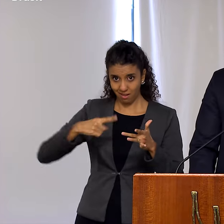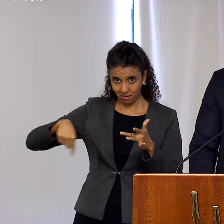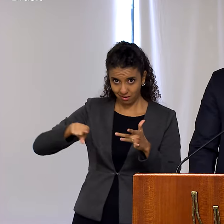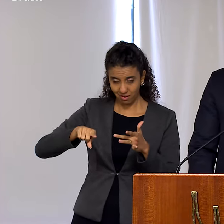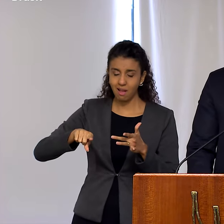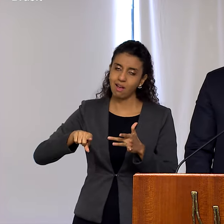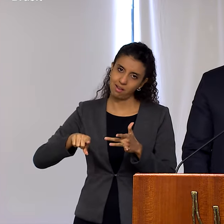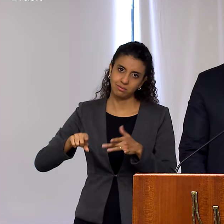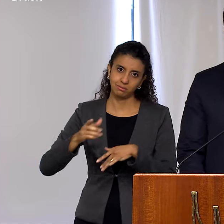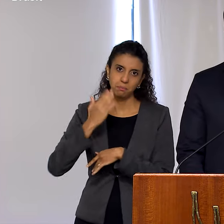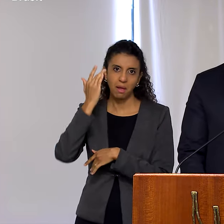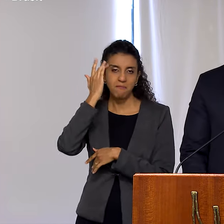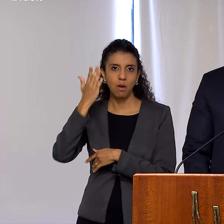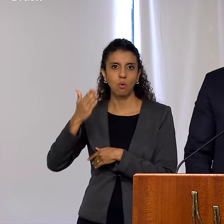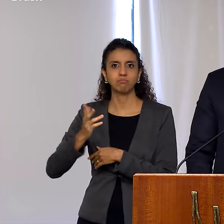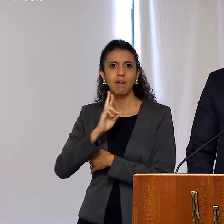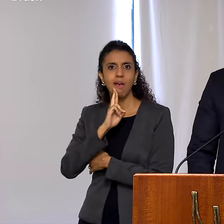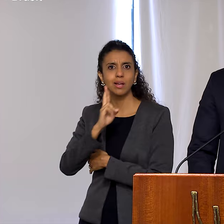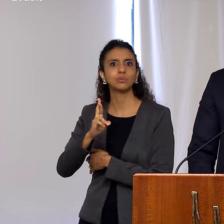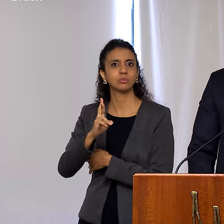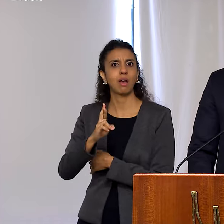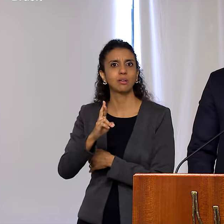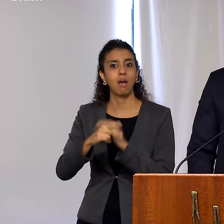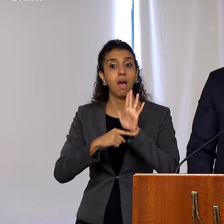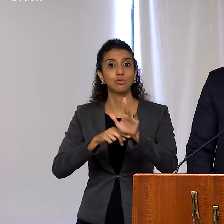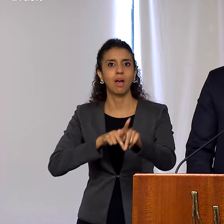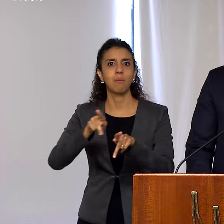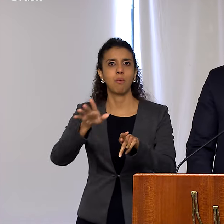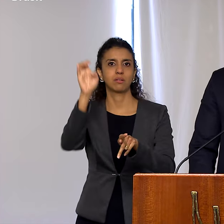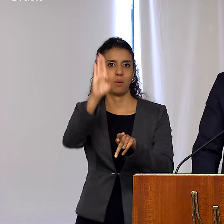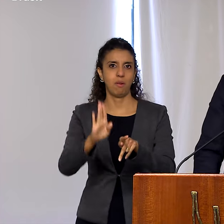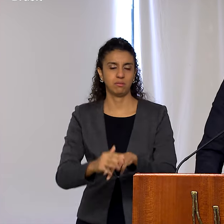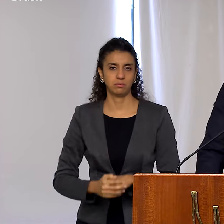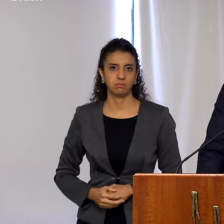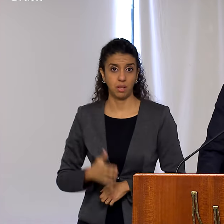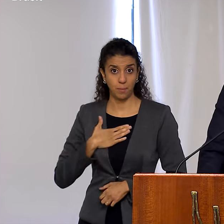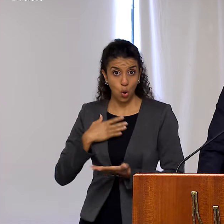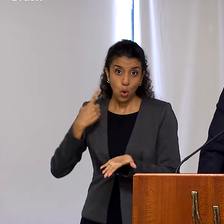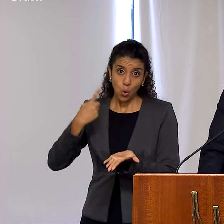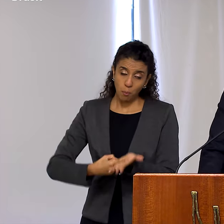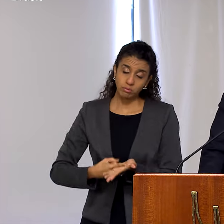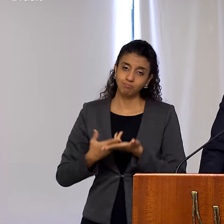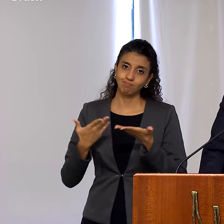that our diplomatic work translates into results for the lives of Brazilians. My commitment, in short, is to engage Brazil